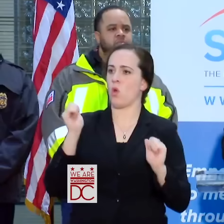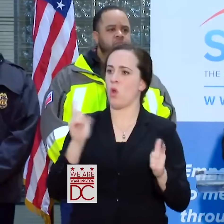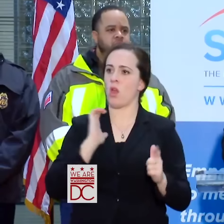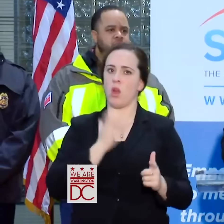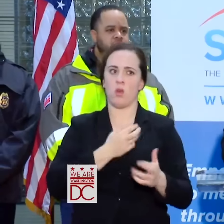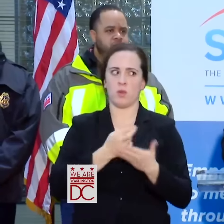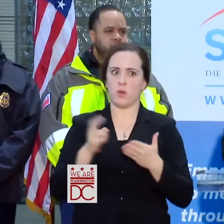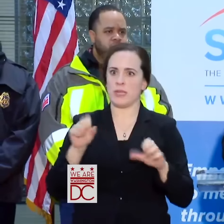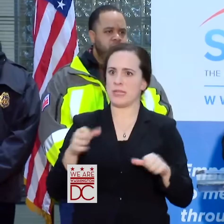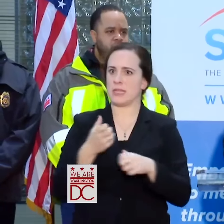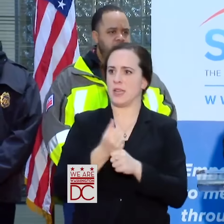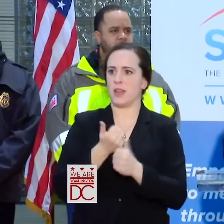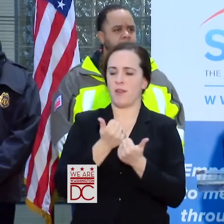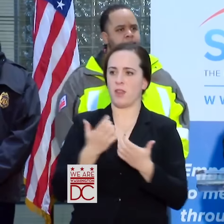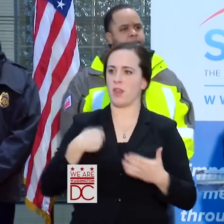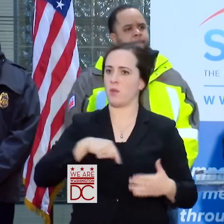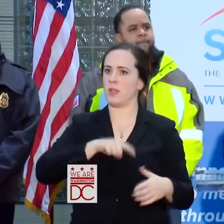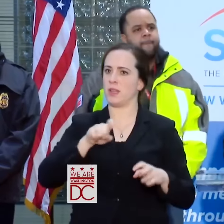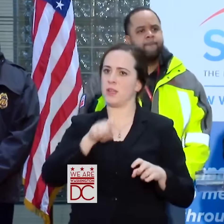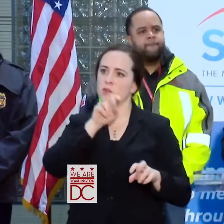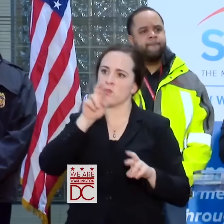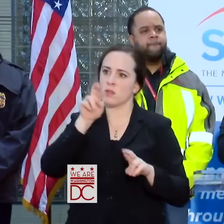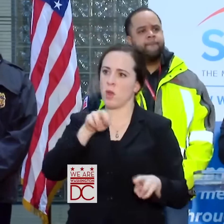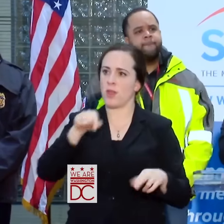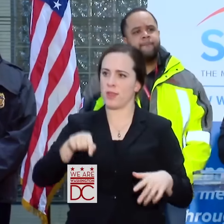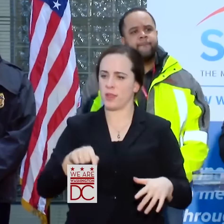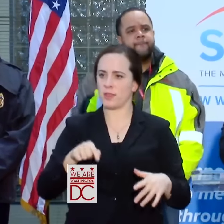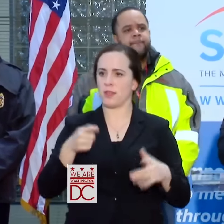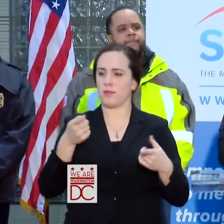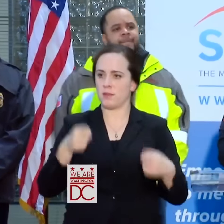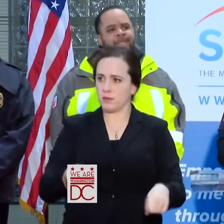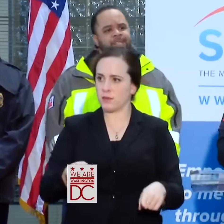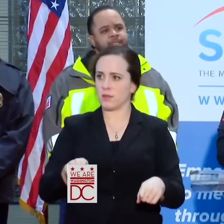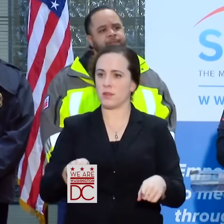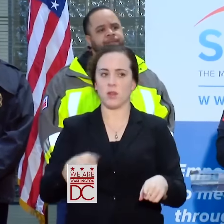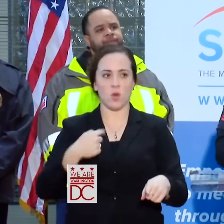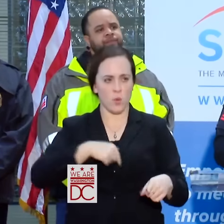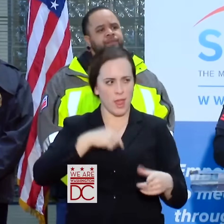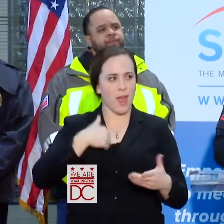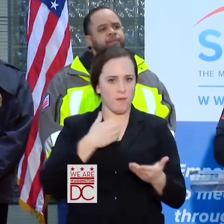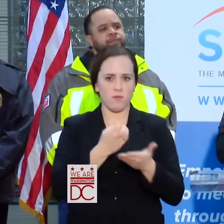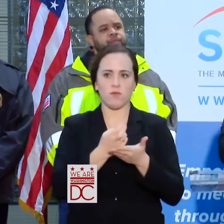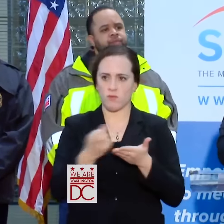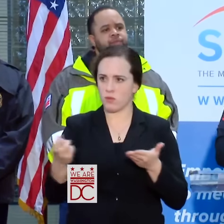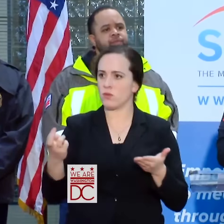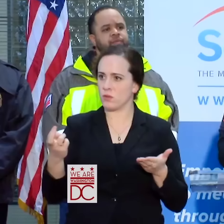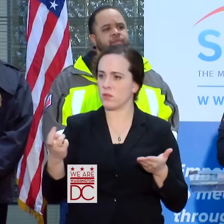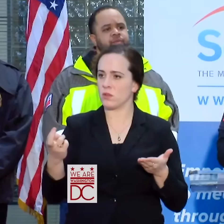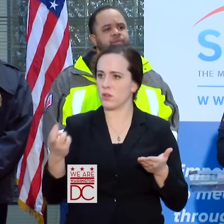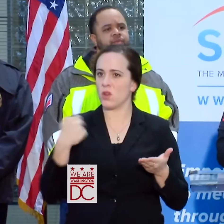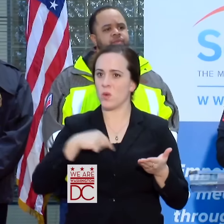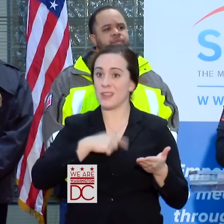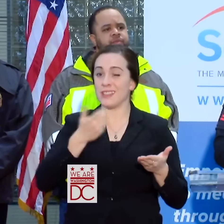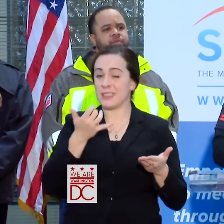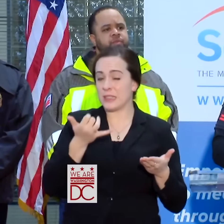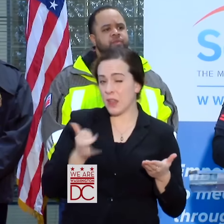GET AND WHAT WE WOULD NEED TO RESPOND TO THE EVENT. WE HAVE THE RESOURCES IN HAND. WE ARE STILL LOOKING FOR SOME RESOURCES.